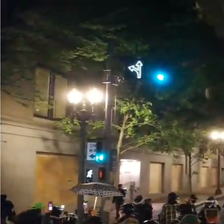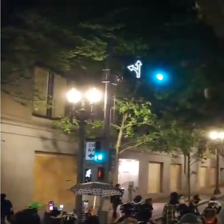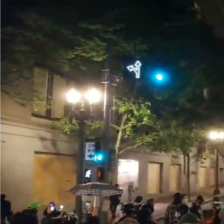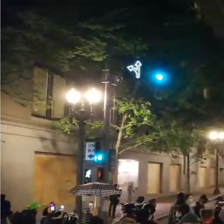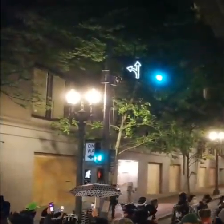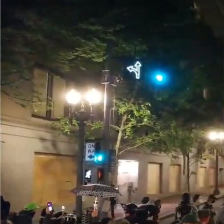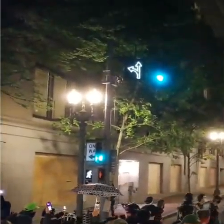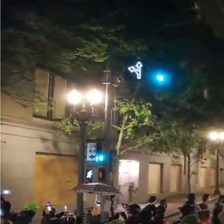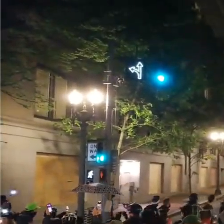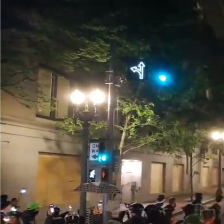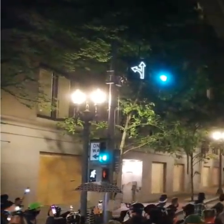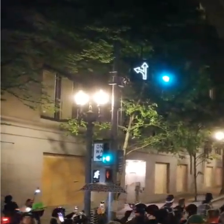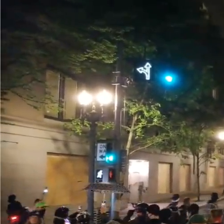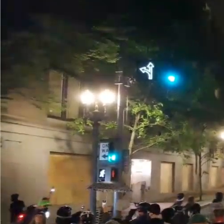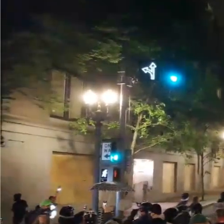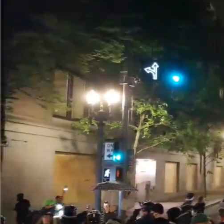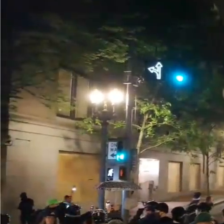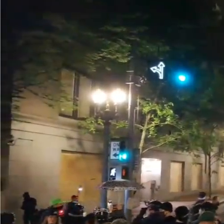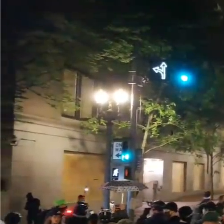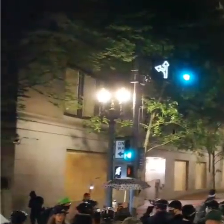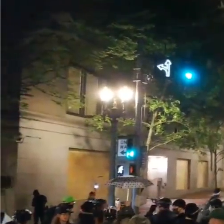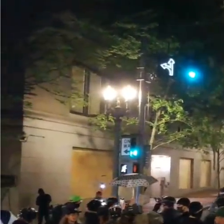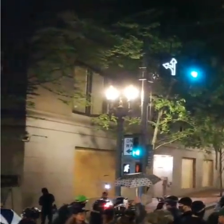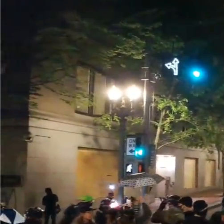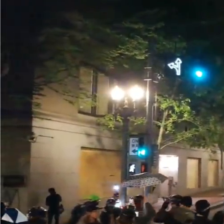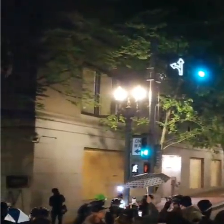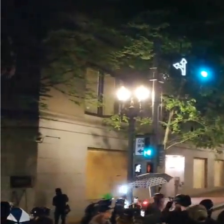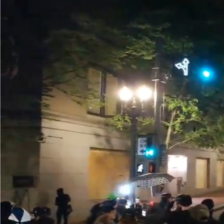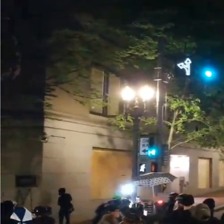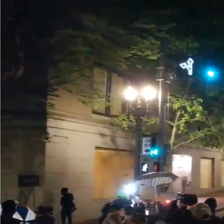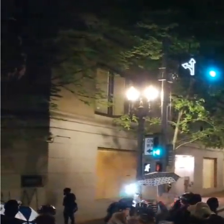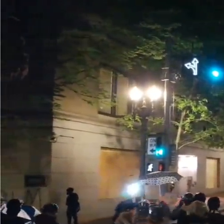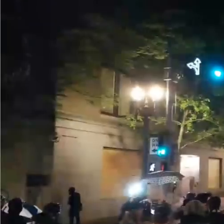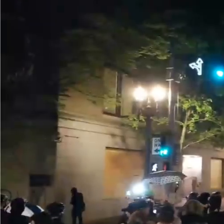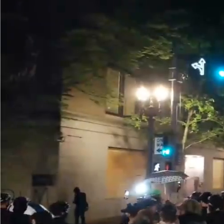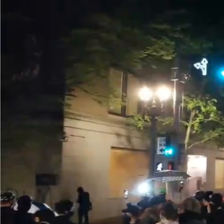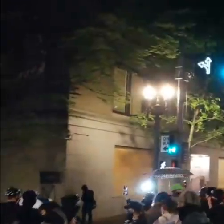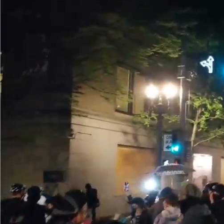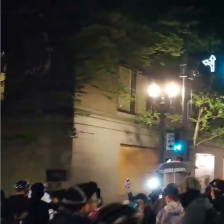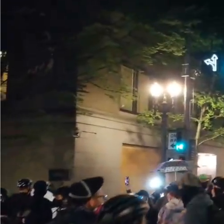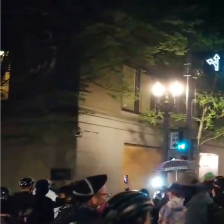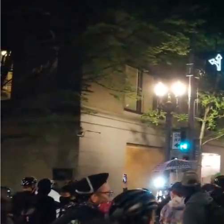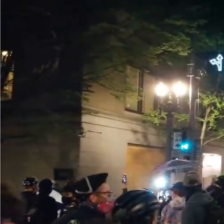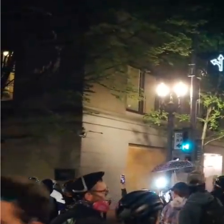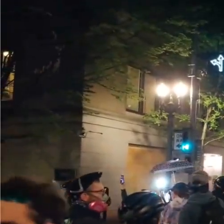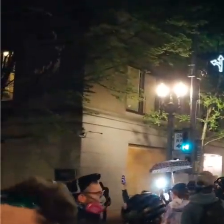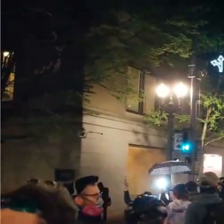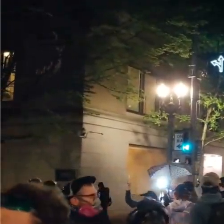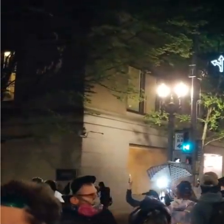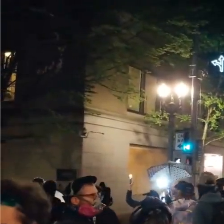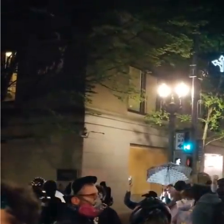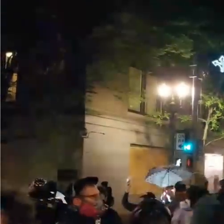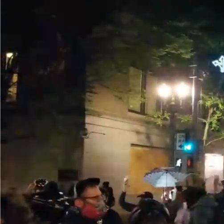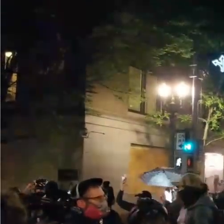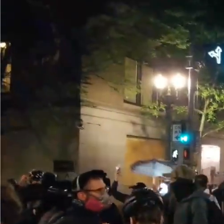dispersed the crowd that was in the park after the attack on the on the courthouse and the group is